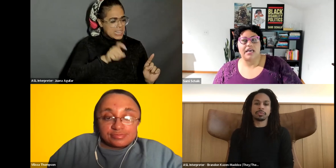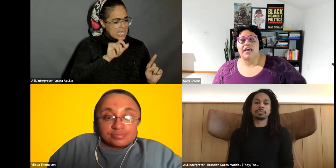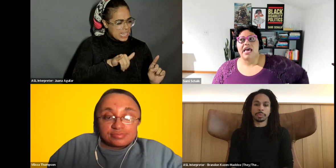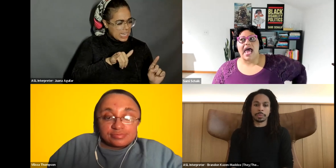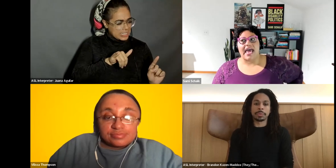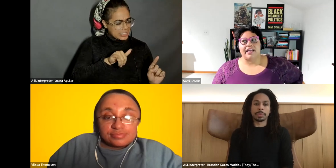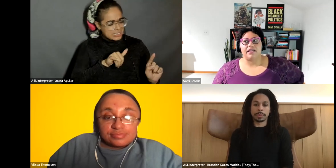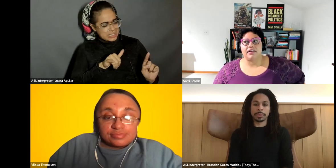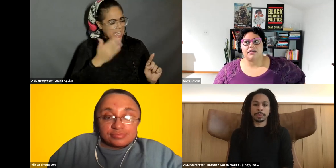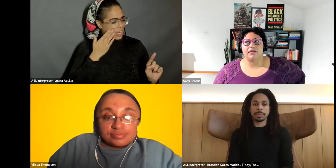Sami Schalk: and